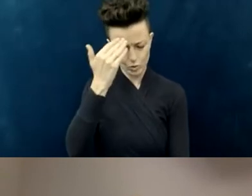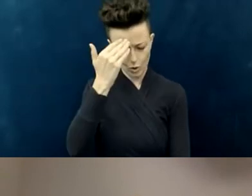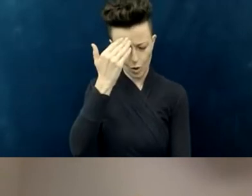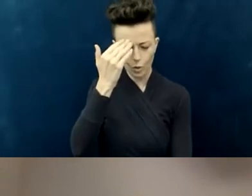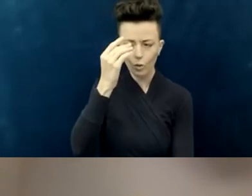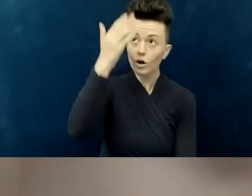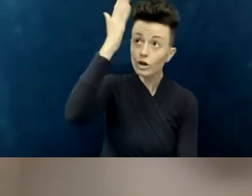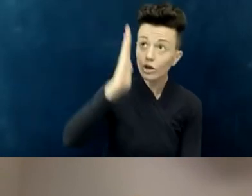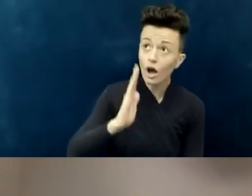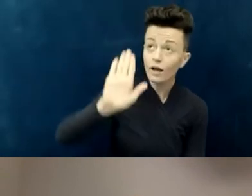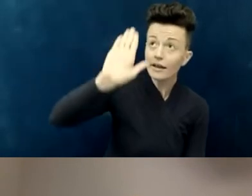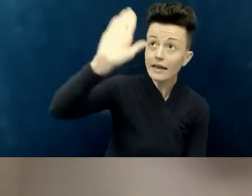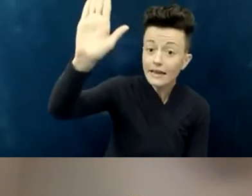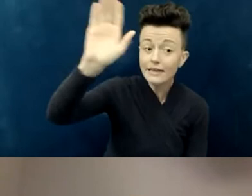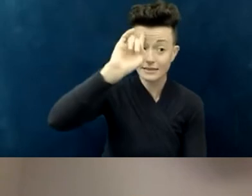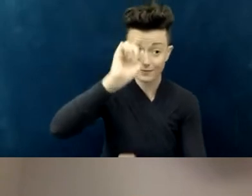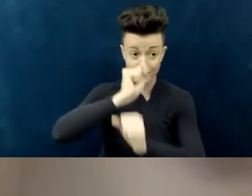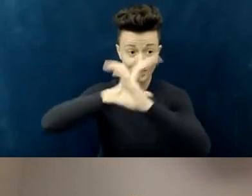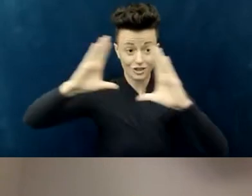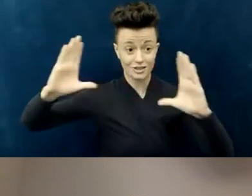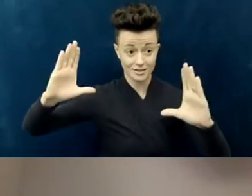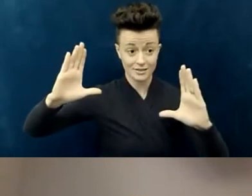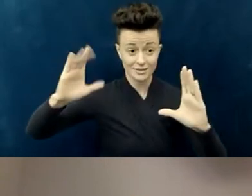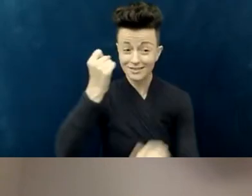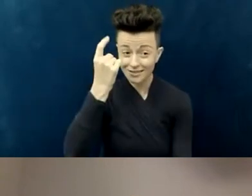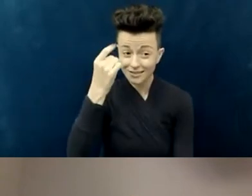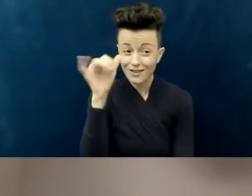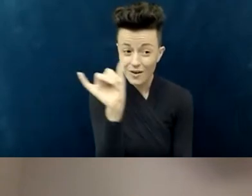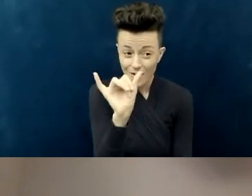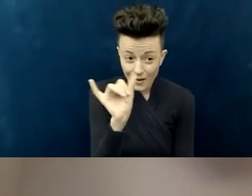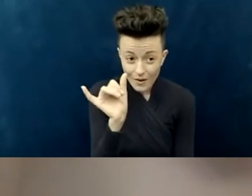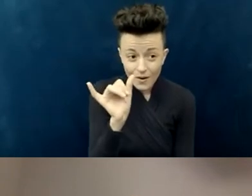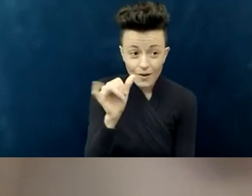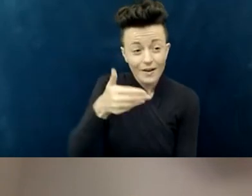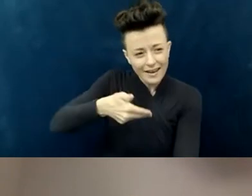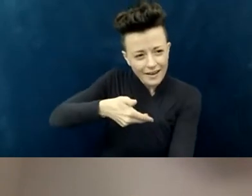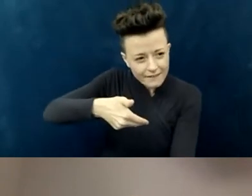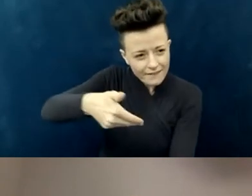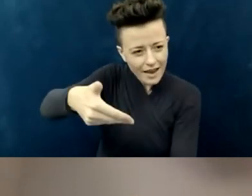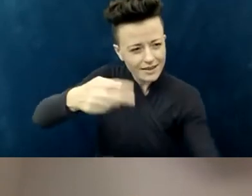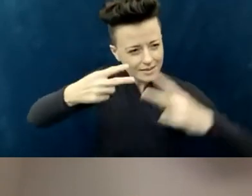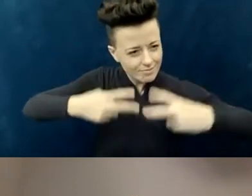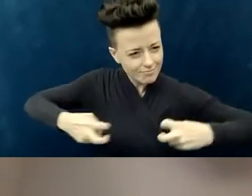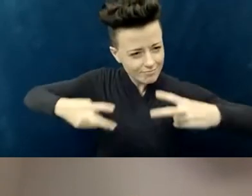what God is setting before us, but also the invitation to reflect on your own imagination